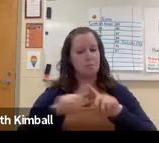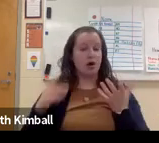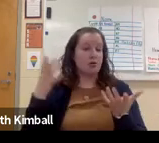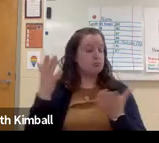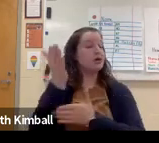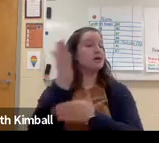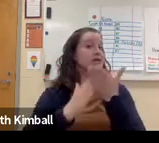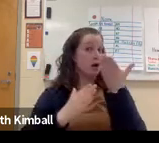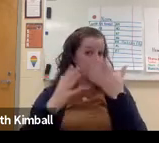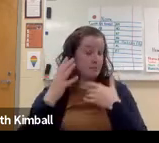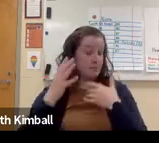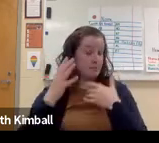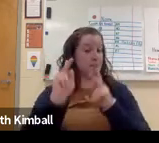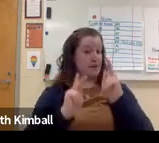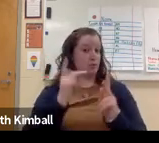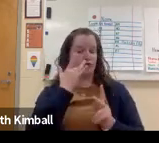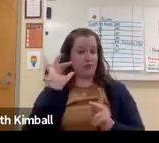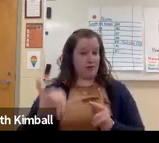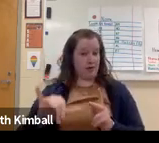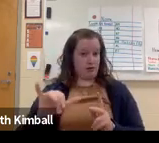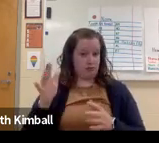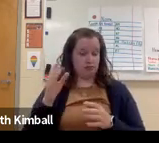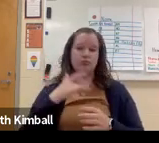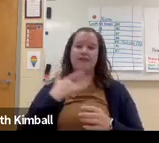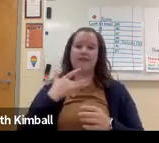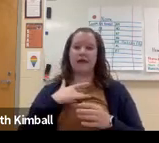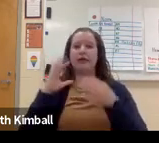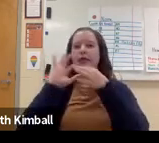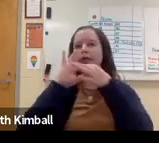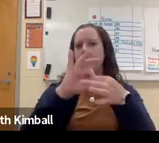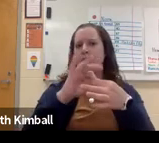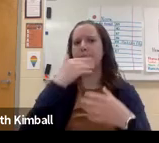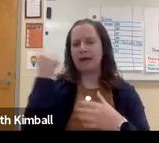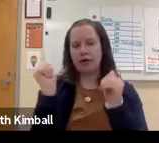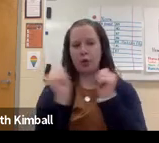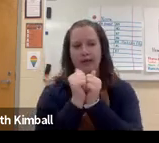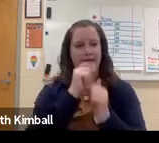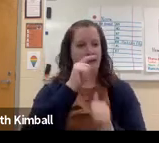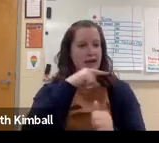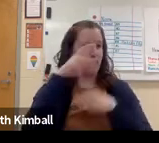It is not a language. But there are some people that prefer to use cued speech.